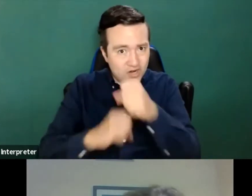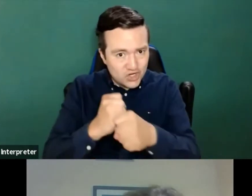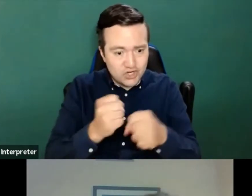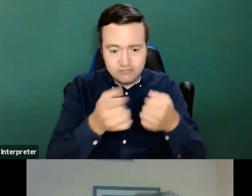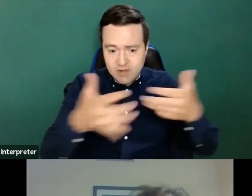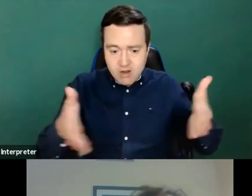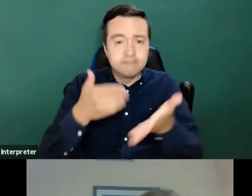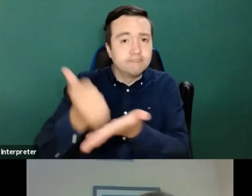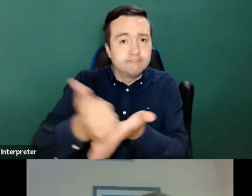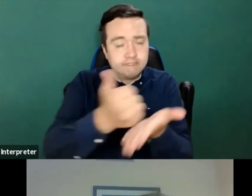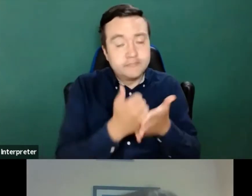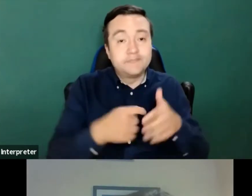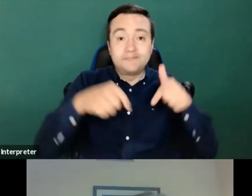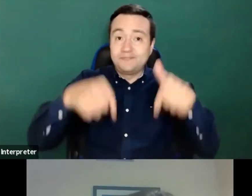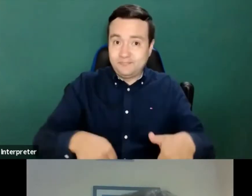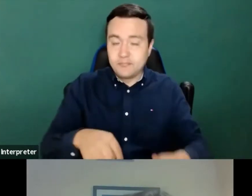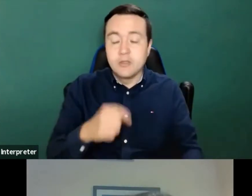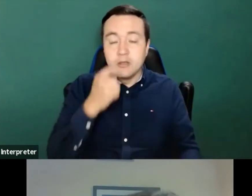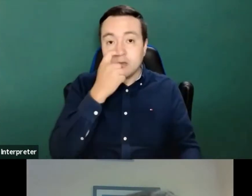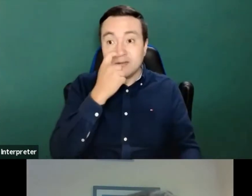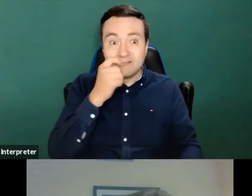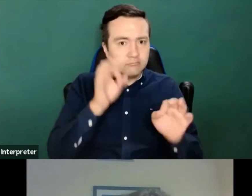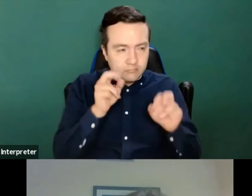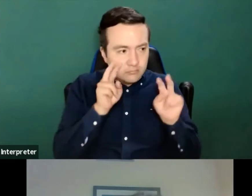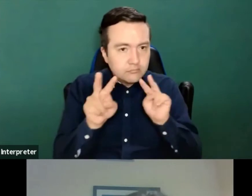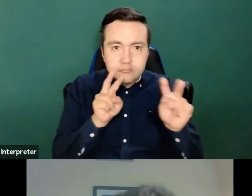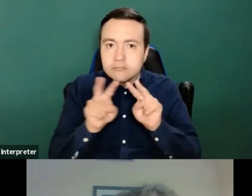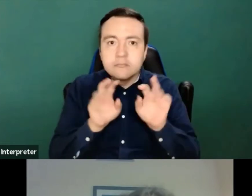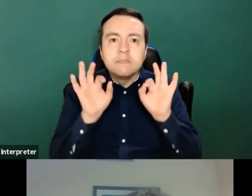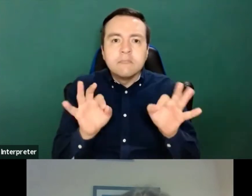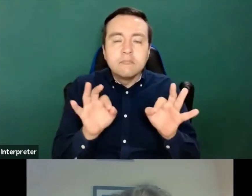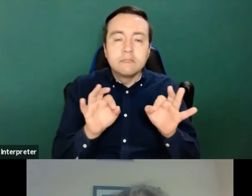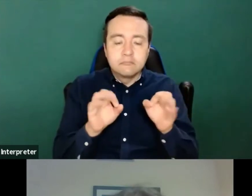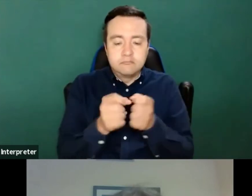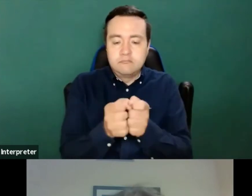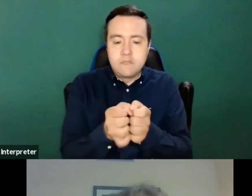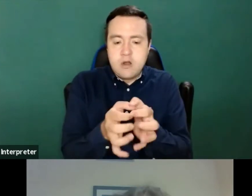We are living in a very increasing and very rapidly digital world. And none of us.